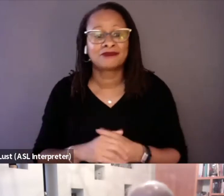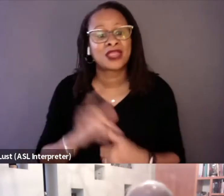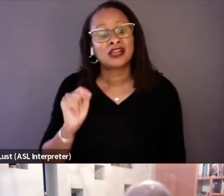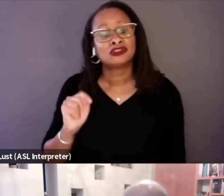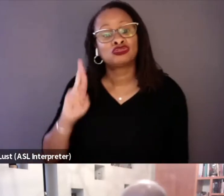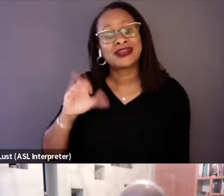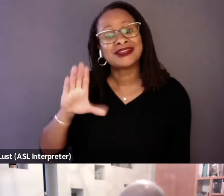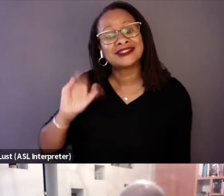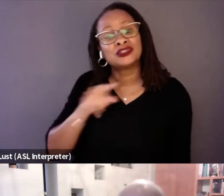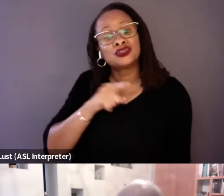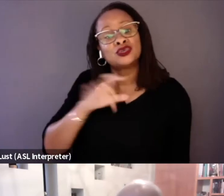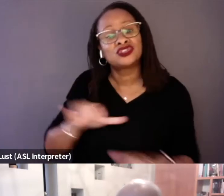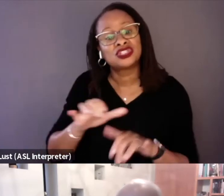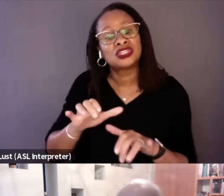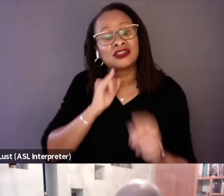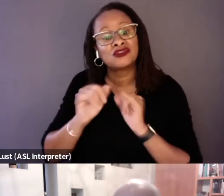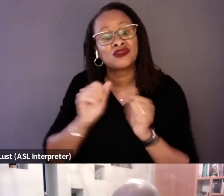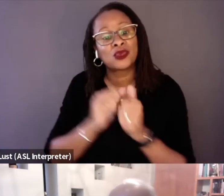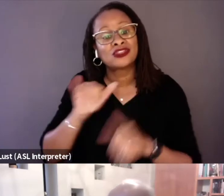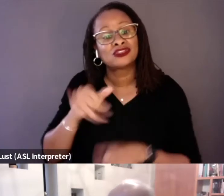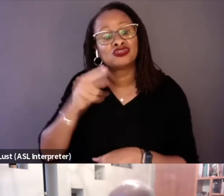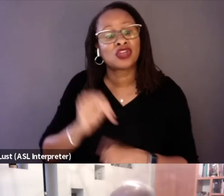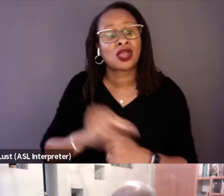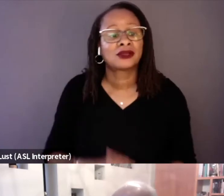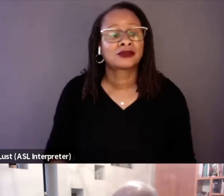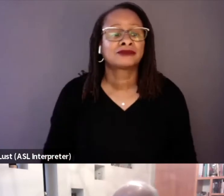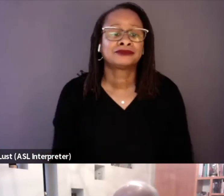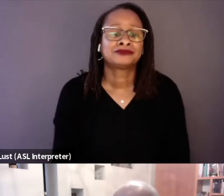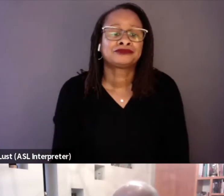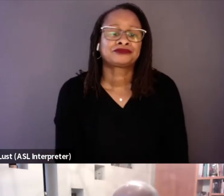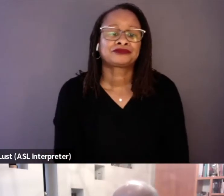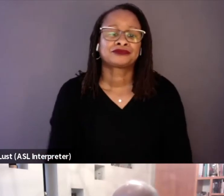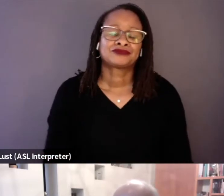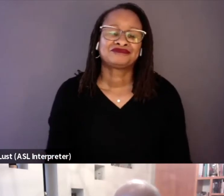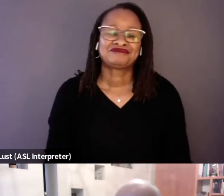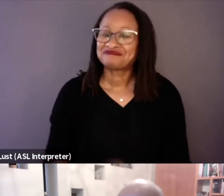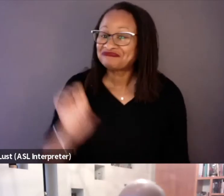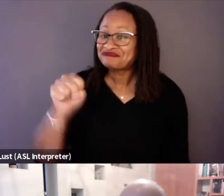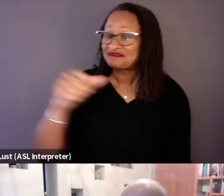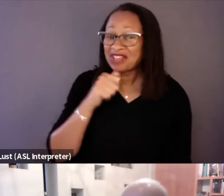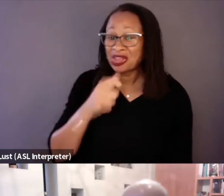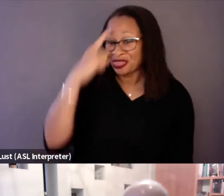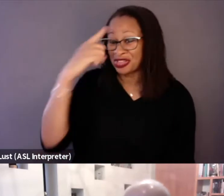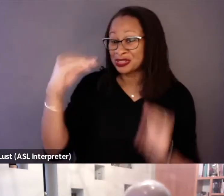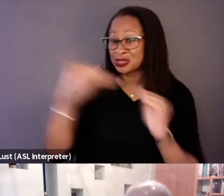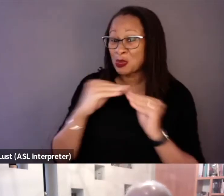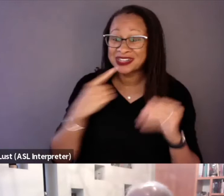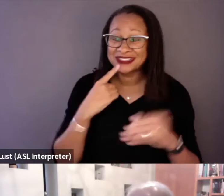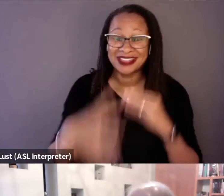did the interview with John. Yeah. I mean, I don't think that there's more to say than what you have and what we see on screen.